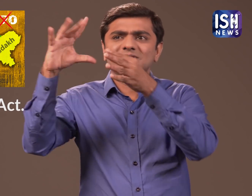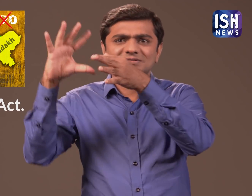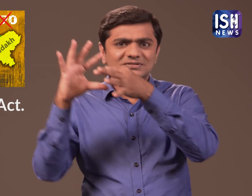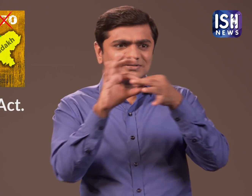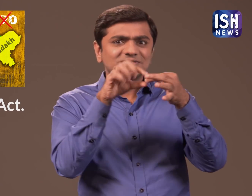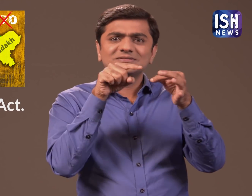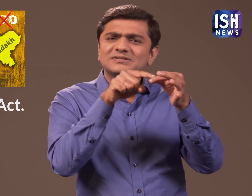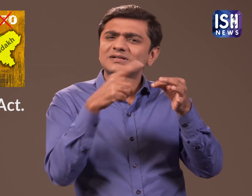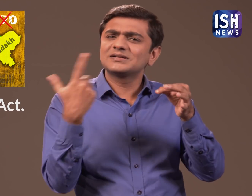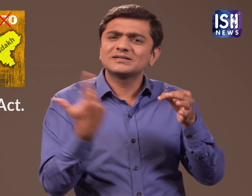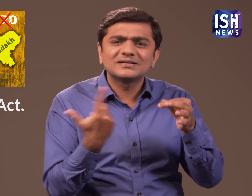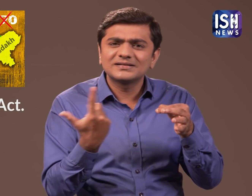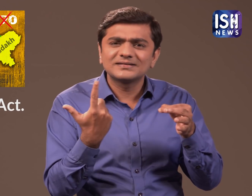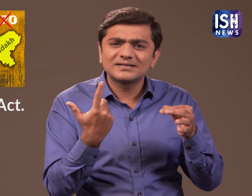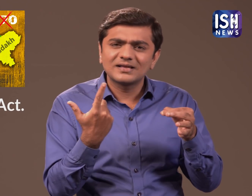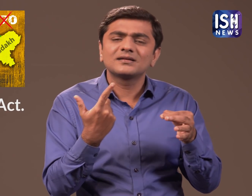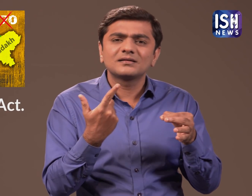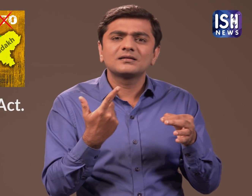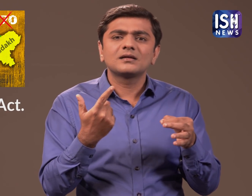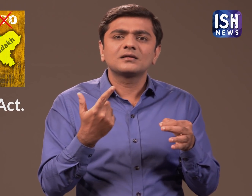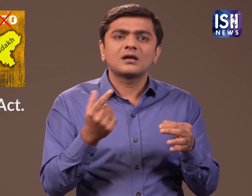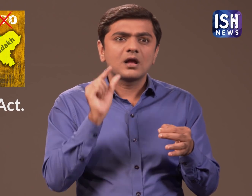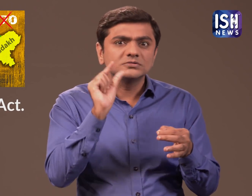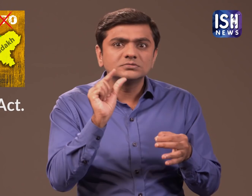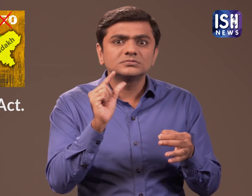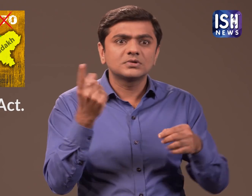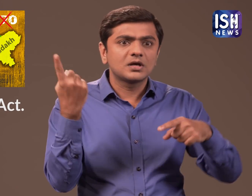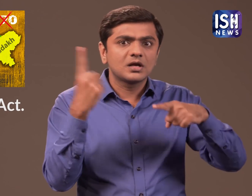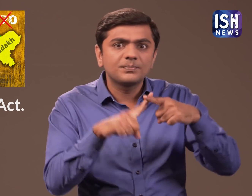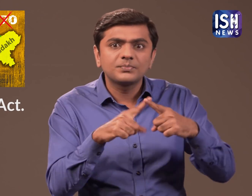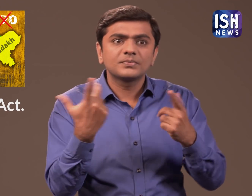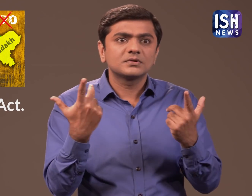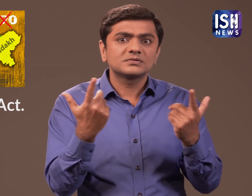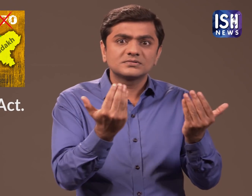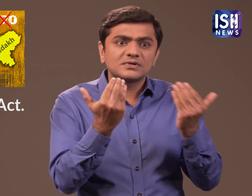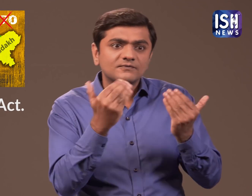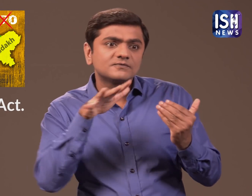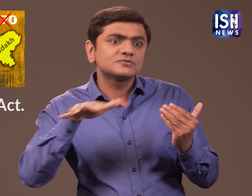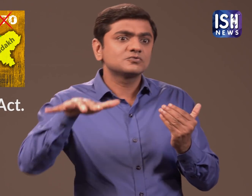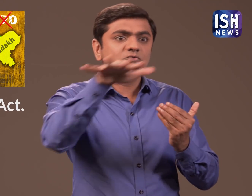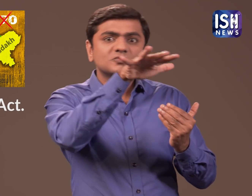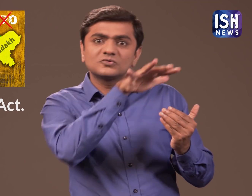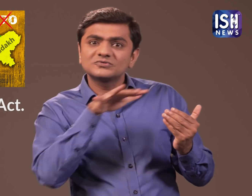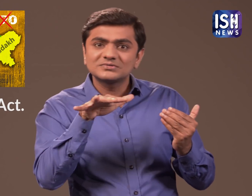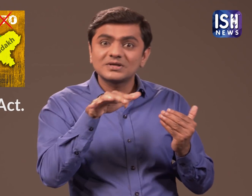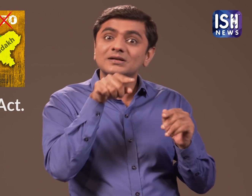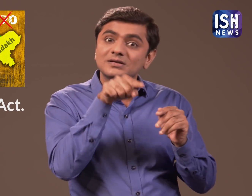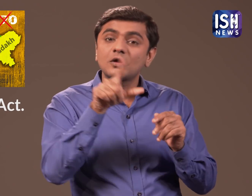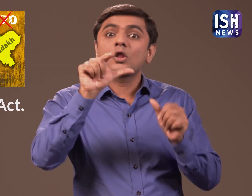This law focuses on areas in emergency situations.